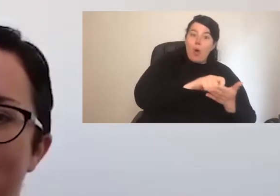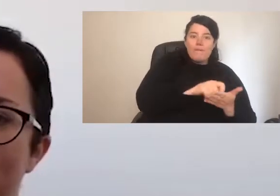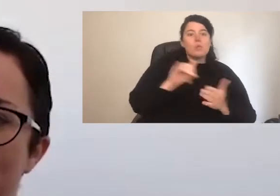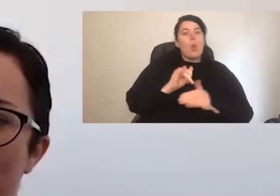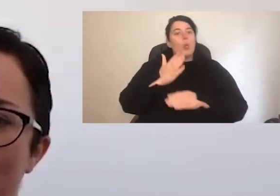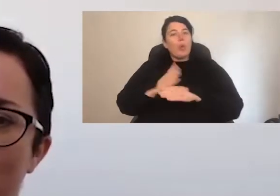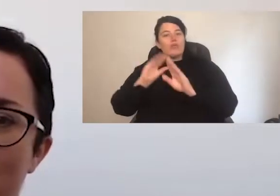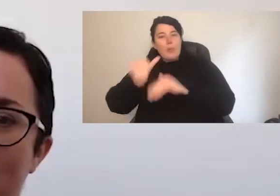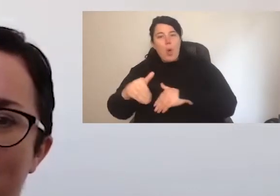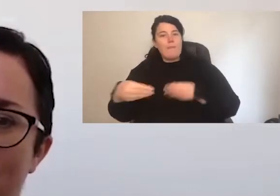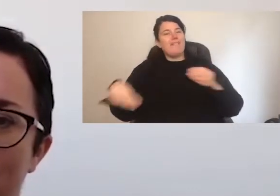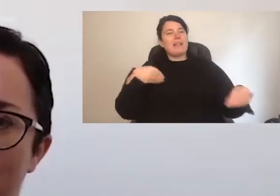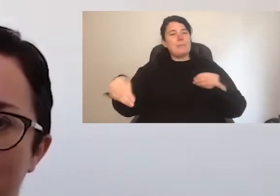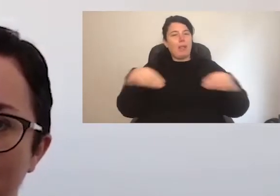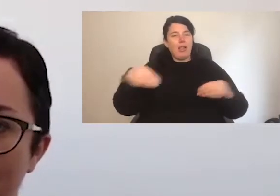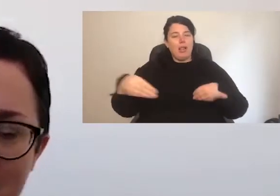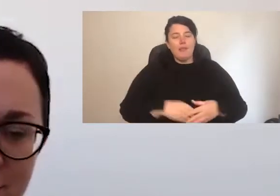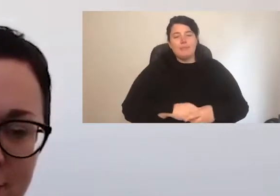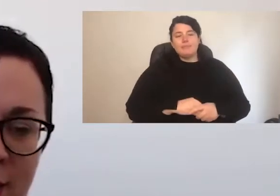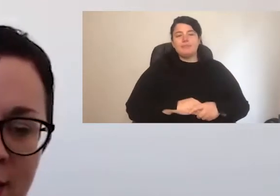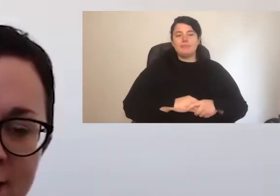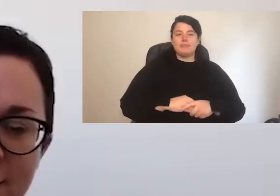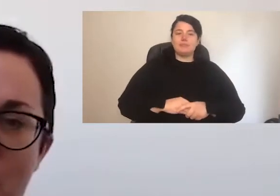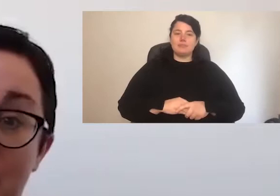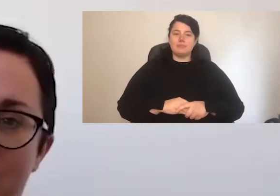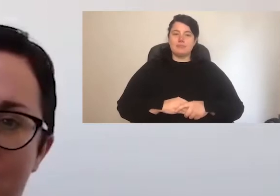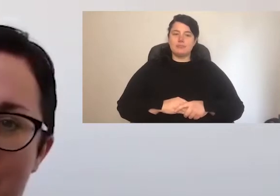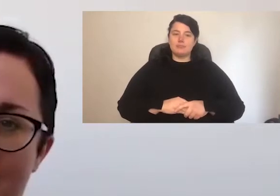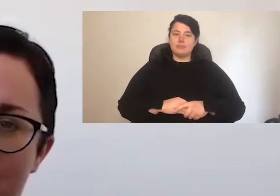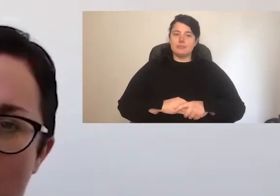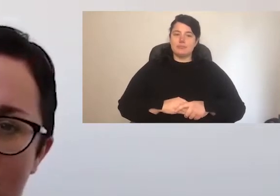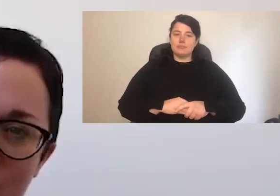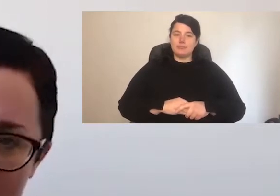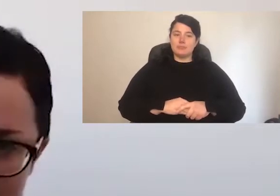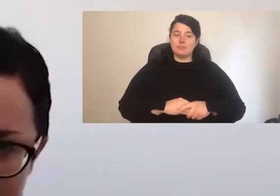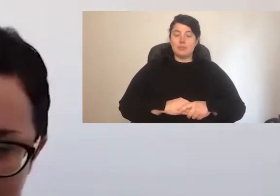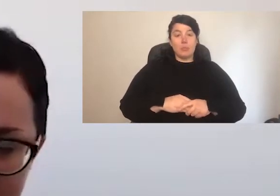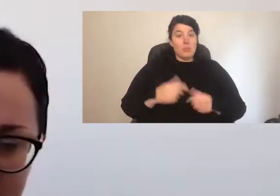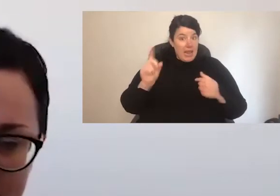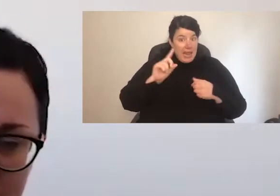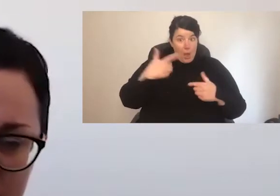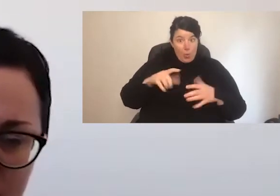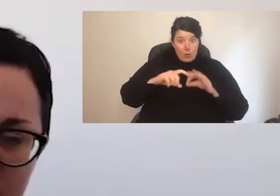Before I go much further though I'd like to know a bit more about where you're all sitting on that spectrum.